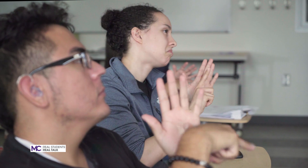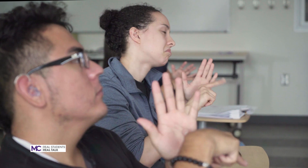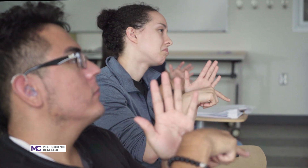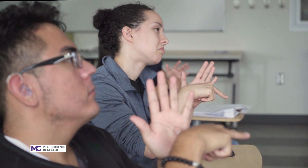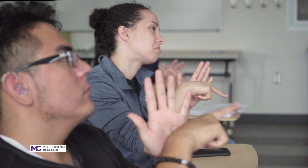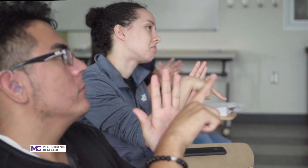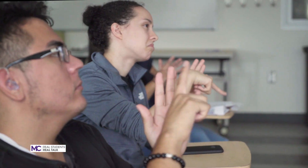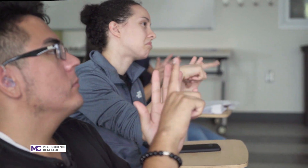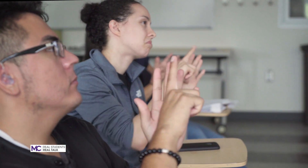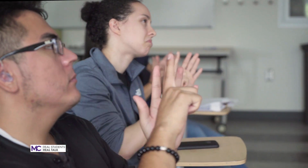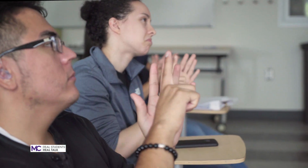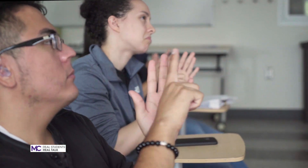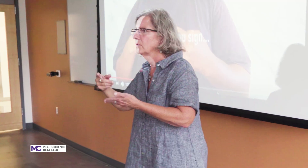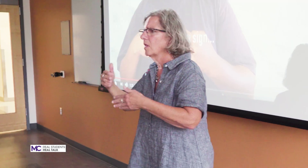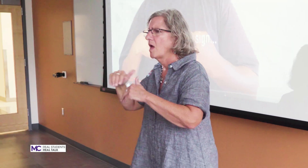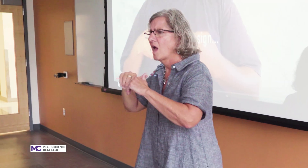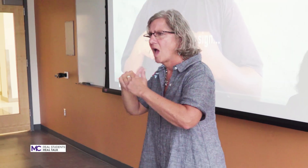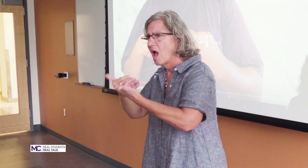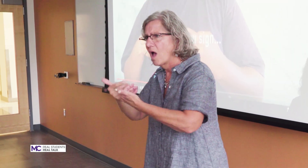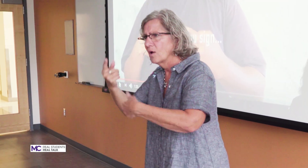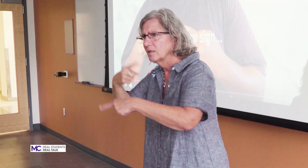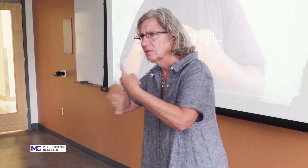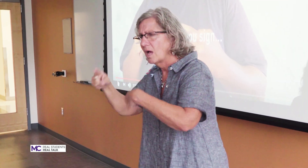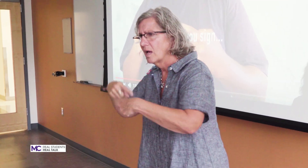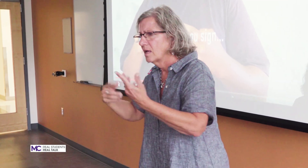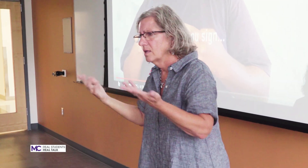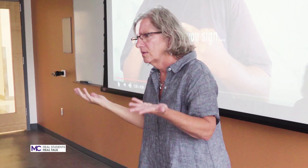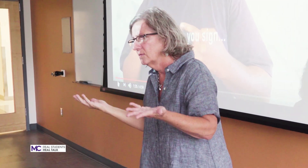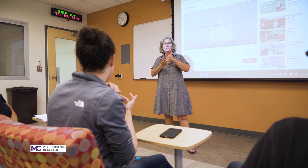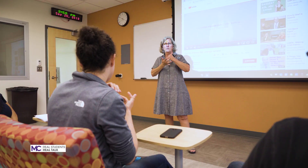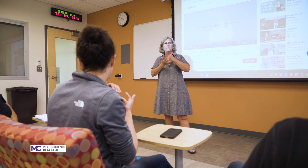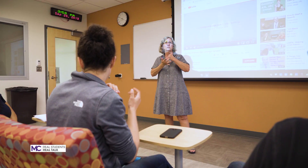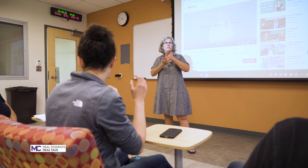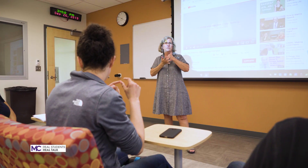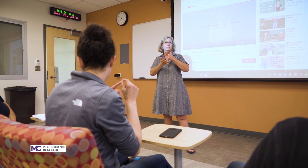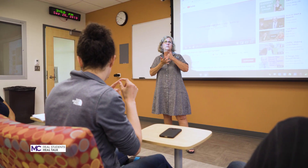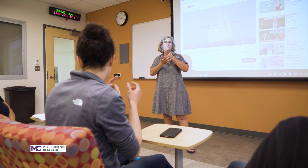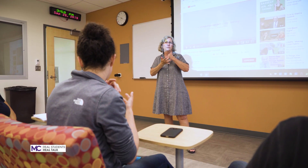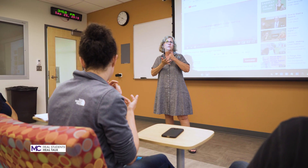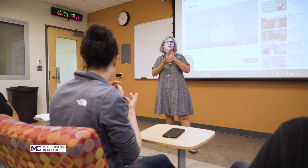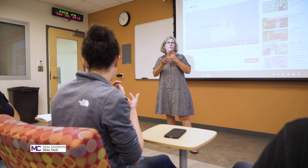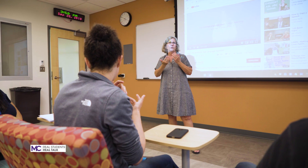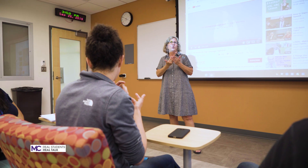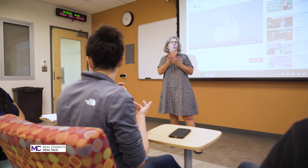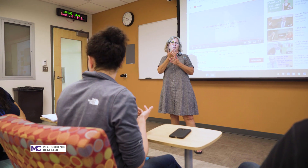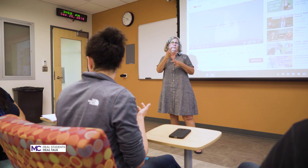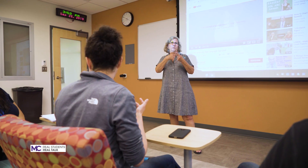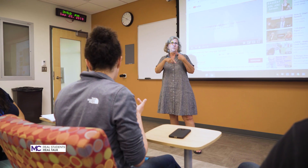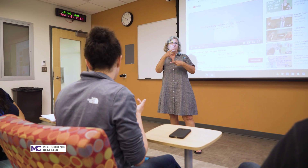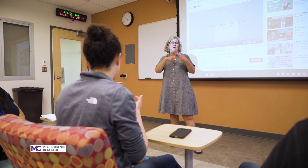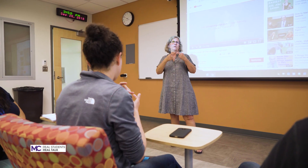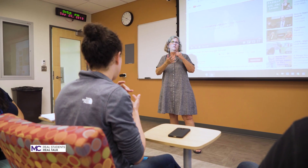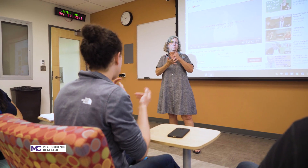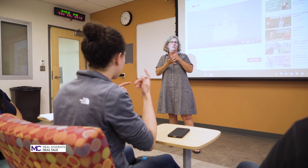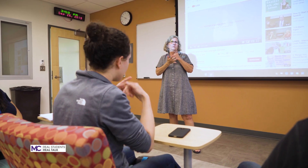deaf people to all of my professors are deaf and I really really I love that